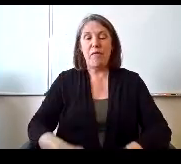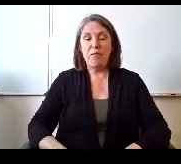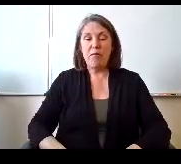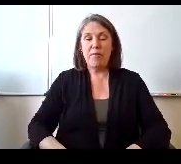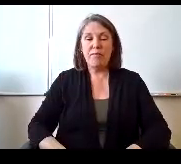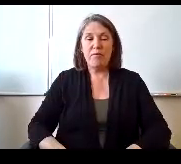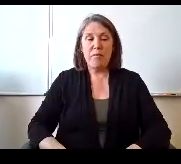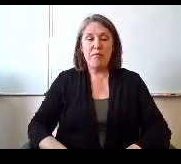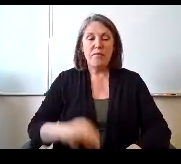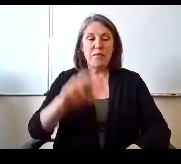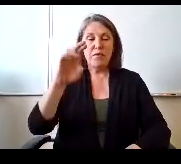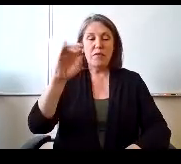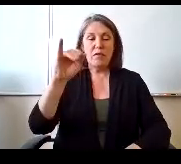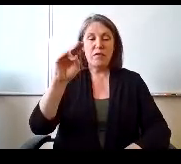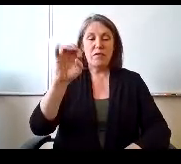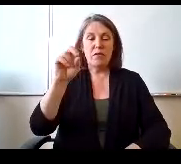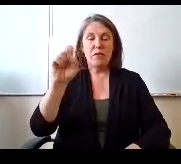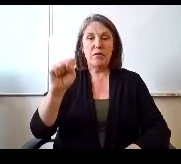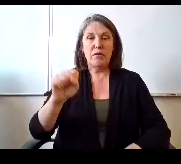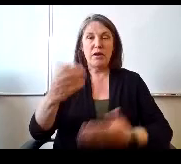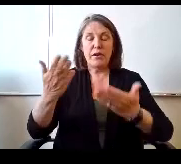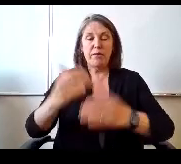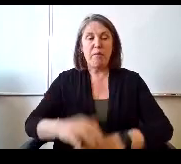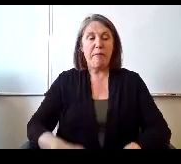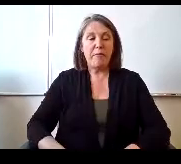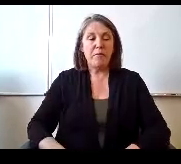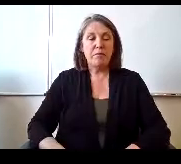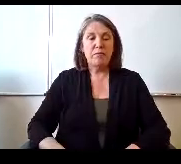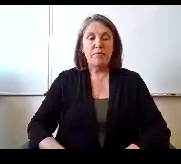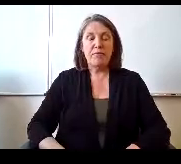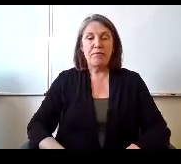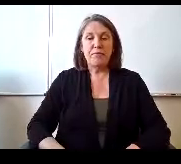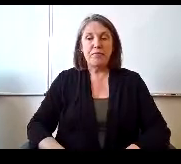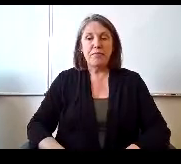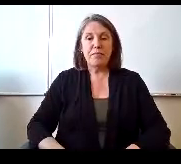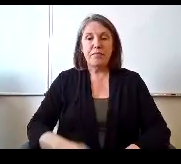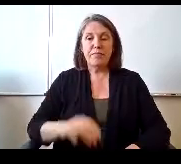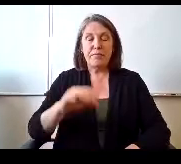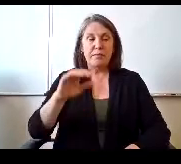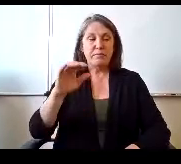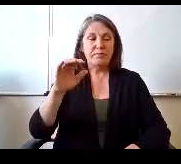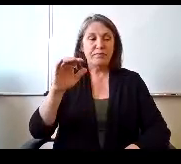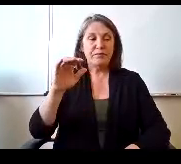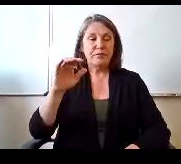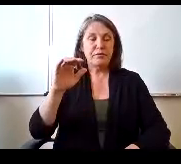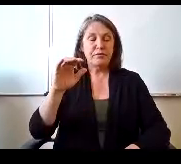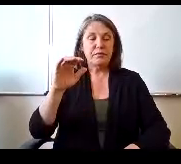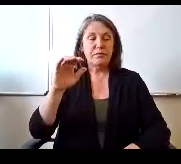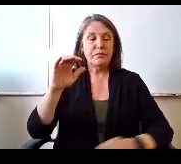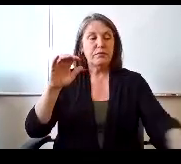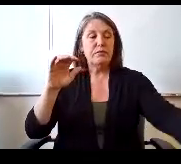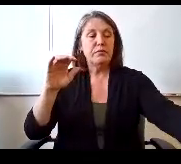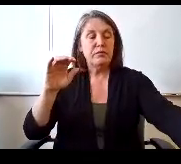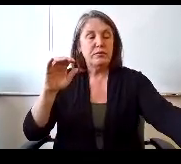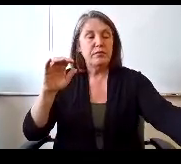Is Reynolds. Here Mr Temby here. Thank you for the Pledge of Allegiance.